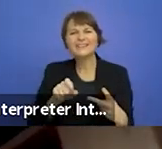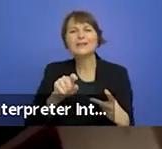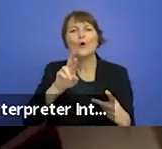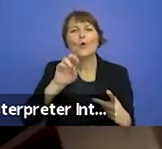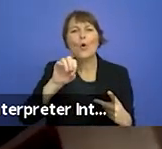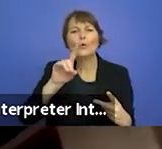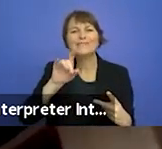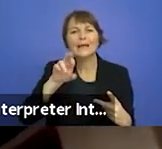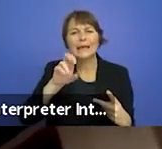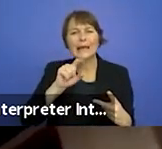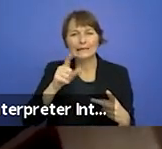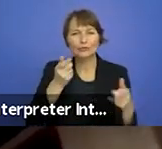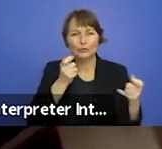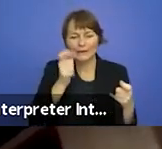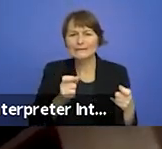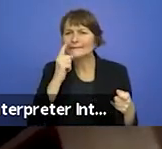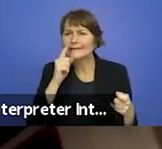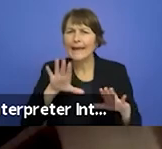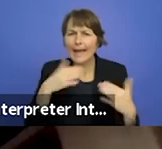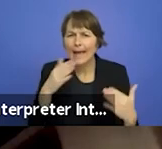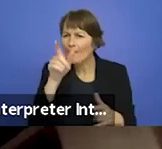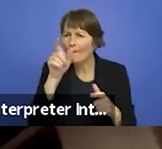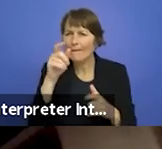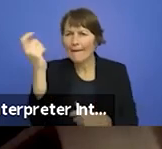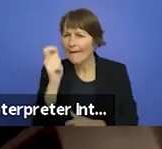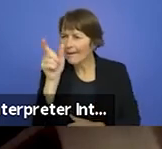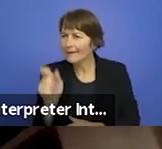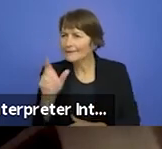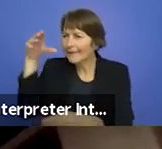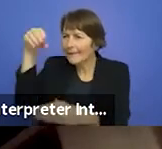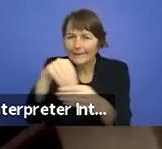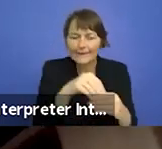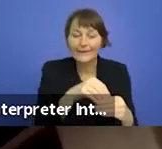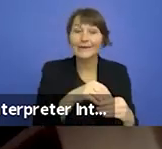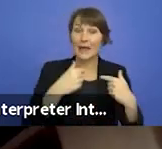unique perspectives and sensibilities and I was knee-deep in Europeana trying to